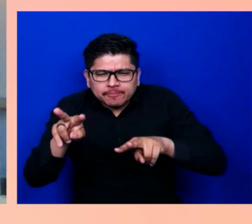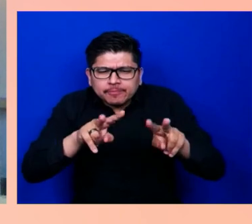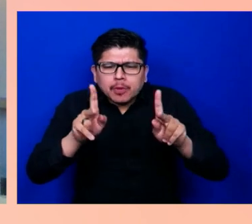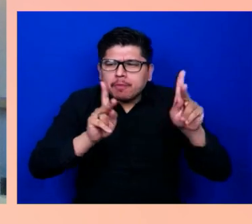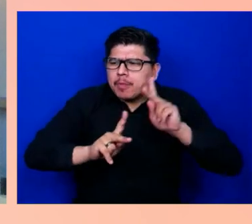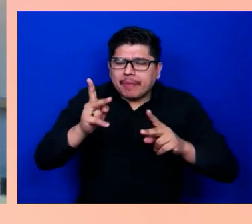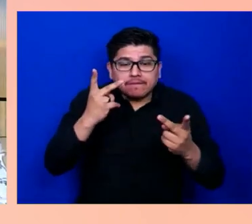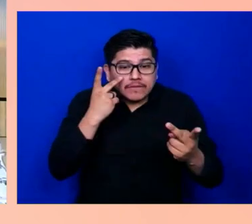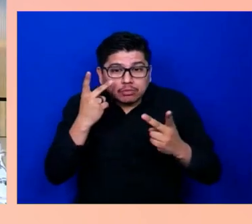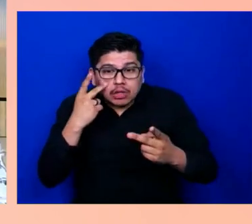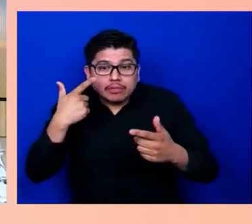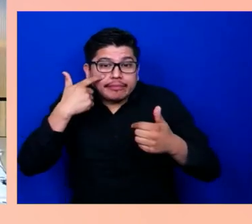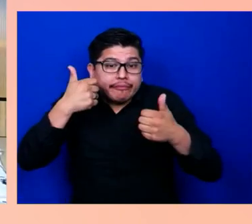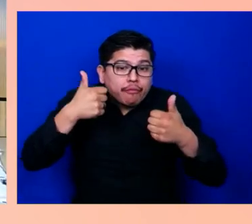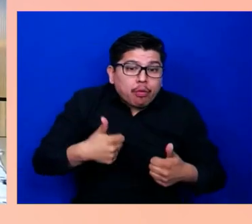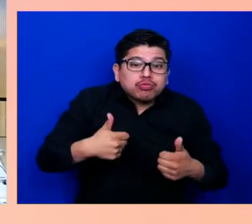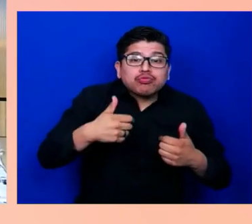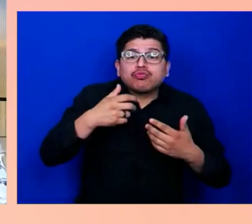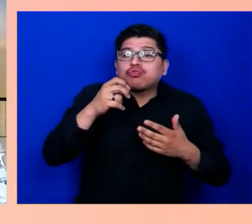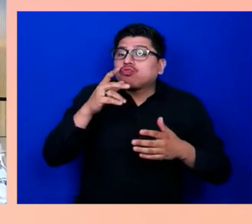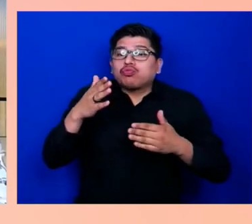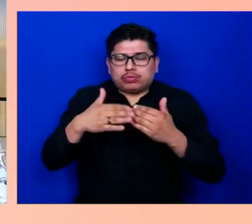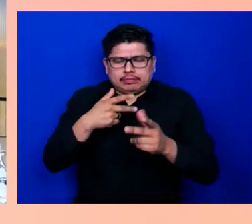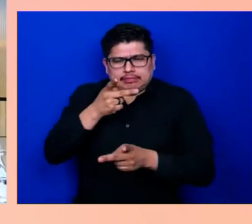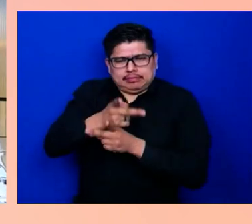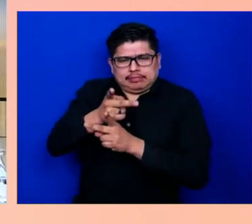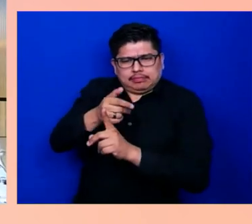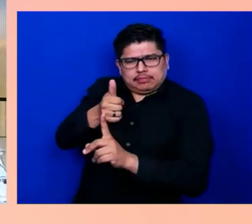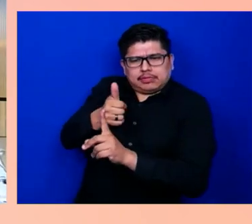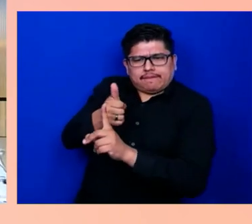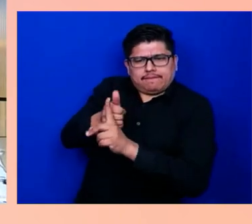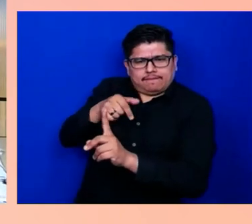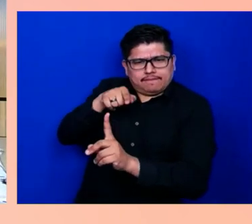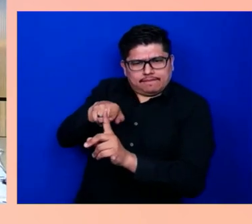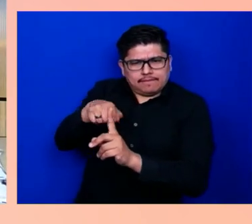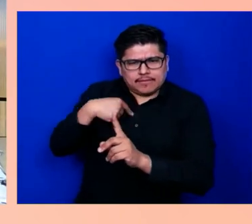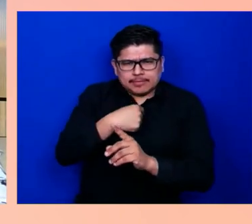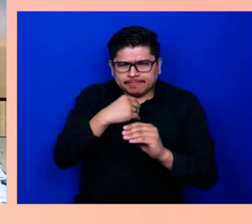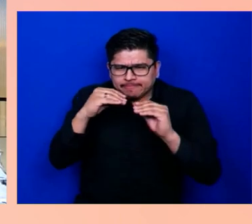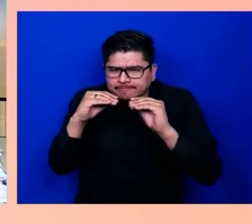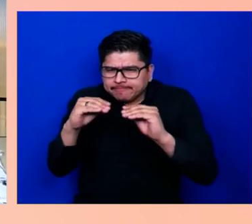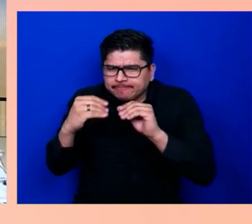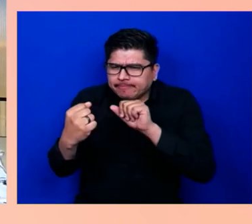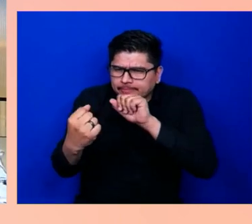We continue monitoring feedback and we would love this to be something we keep iterating and building on.